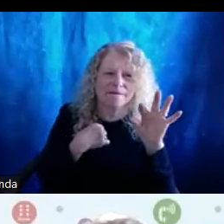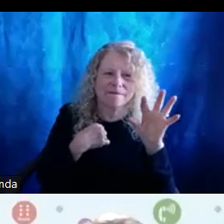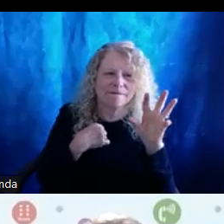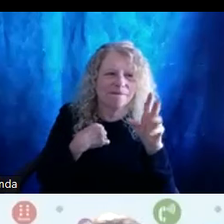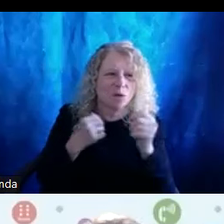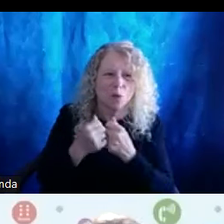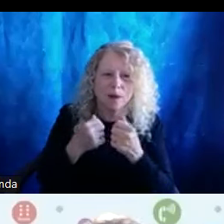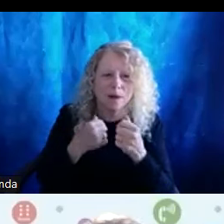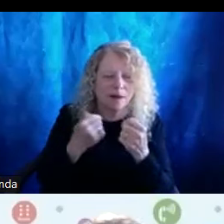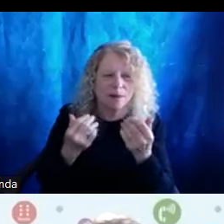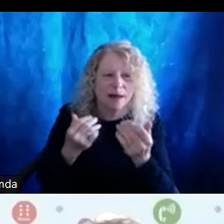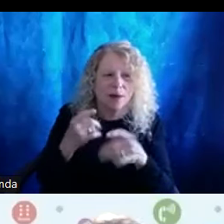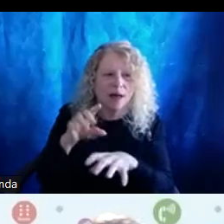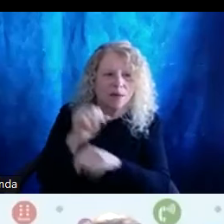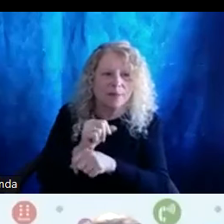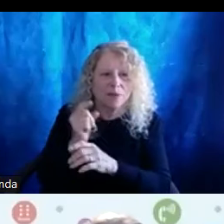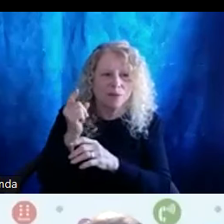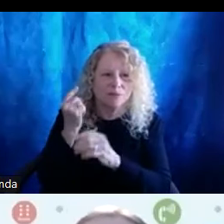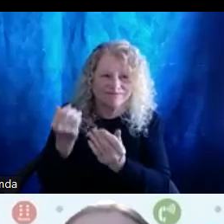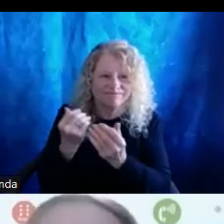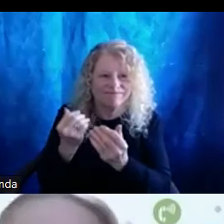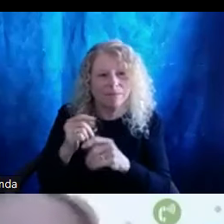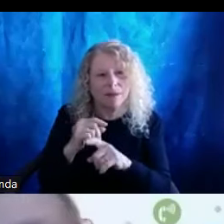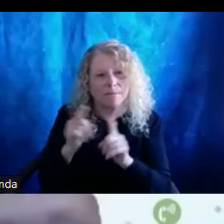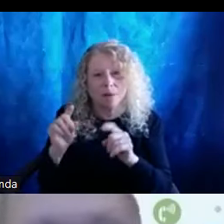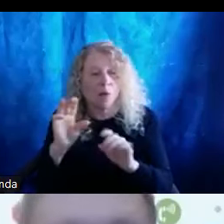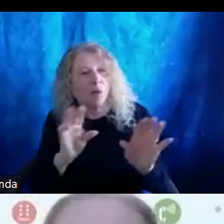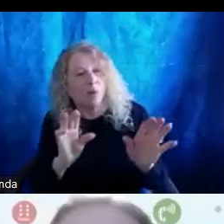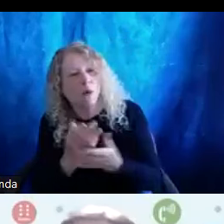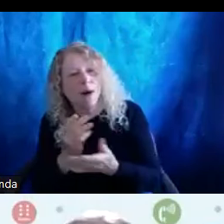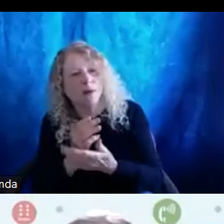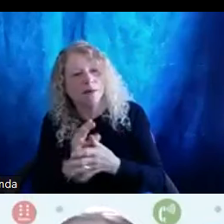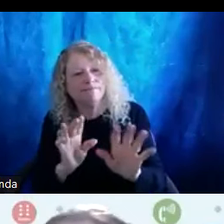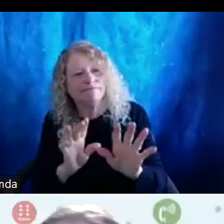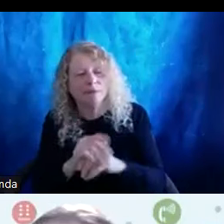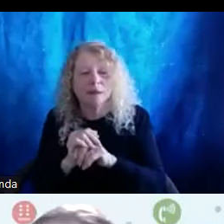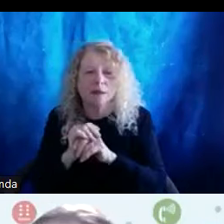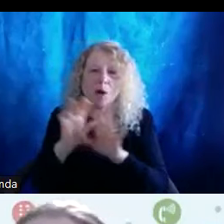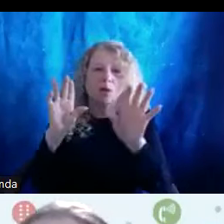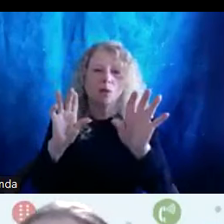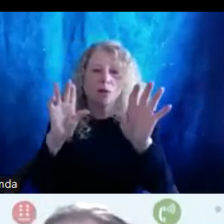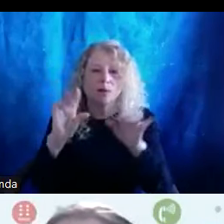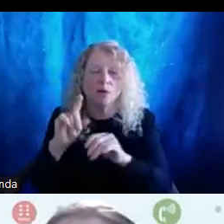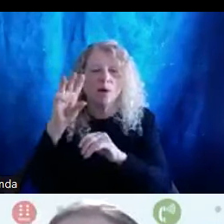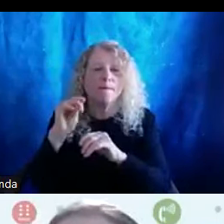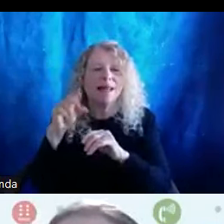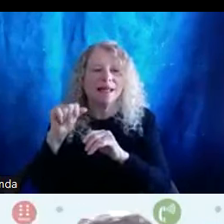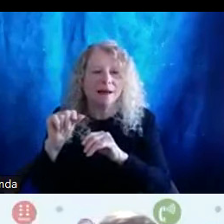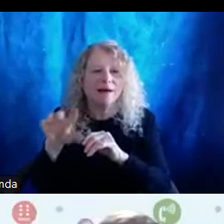Where I can just grab it right this second. OK. Don't worry about it. Oh, it. Melinda. There we go.